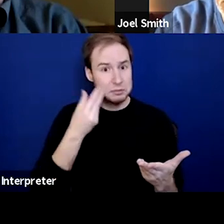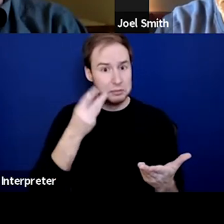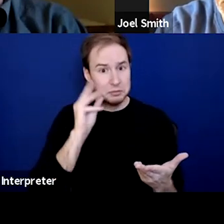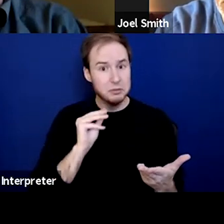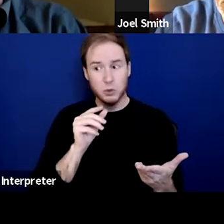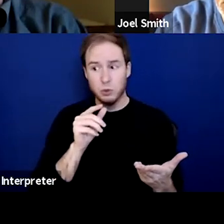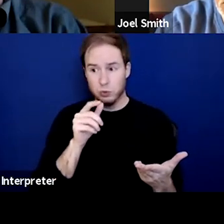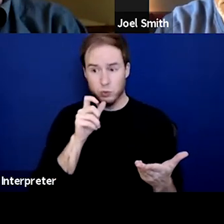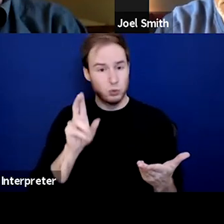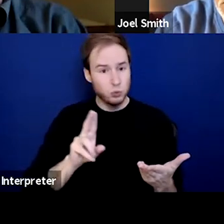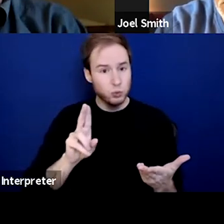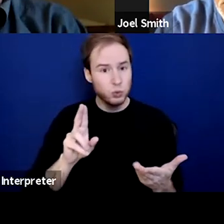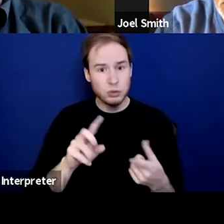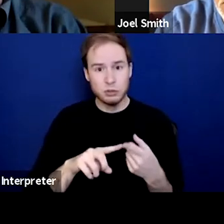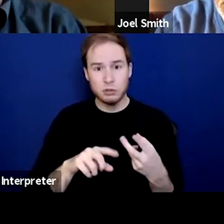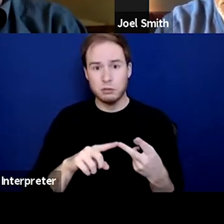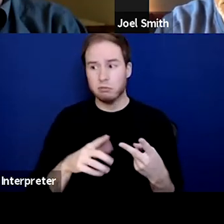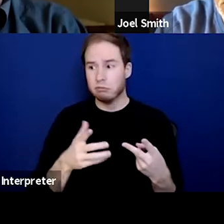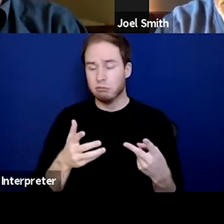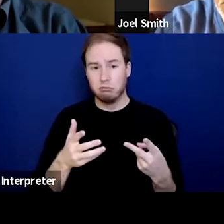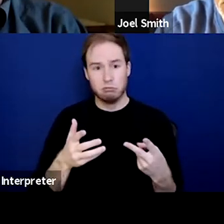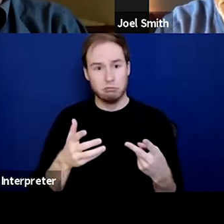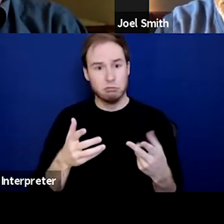who even some of us who have been addicted,